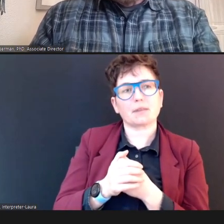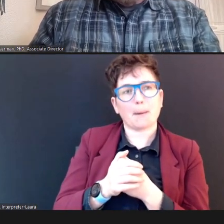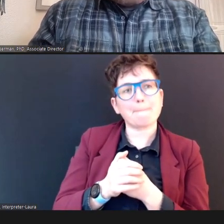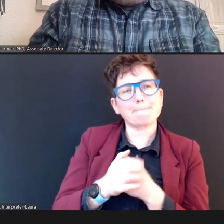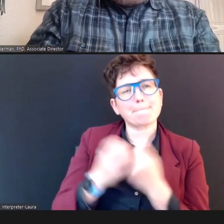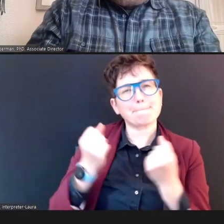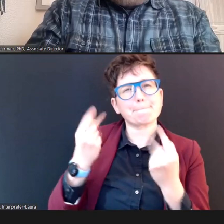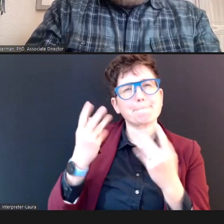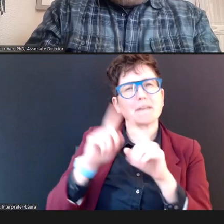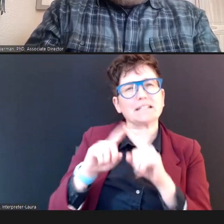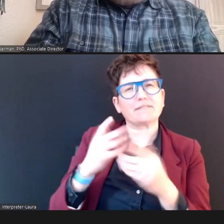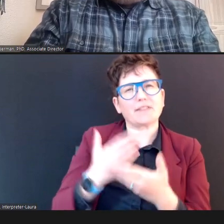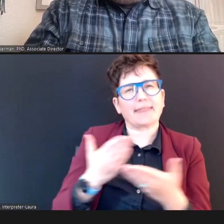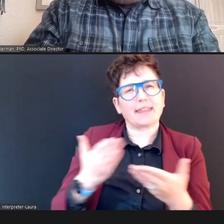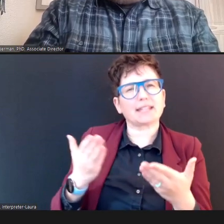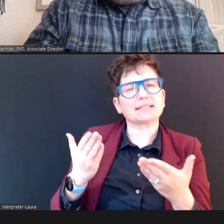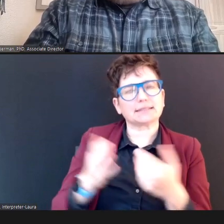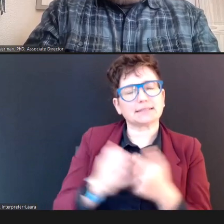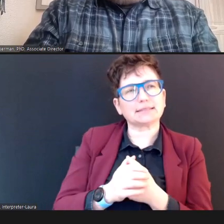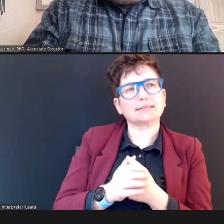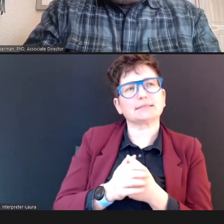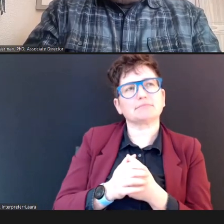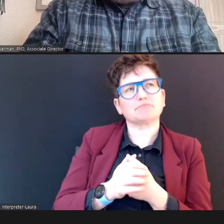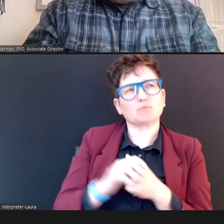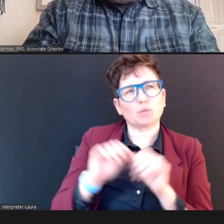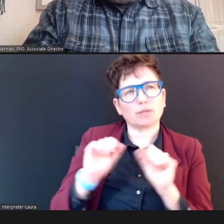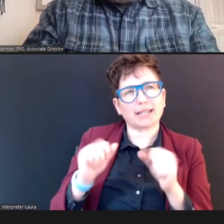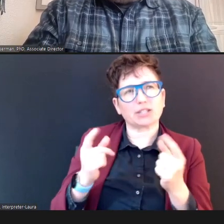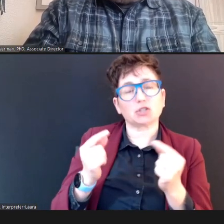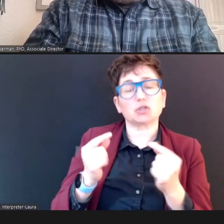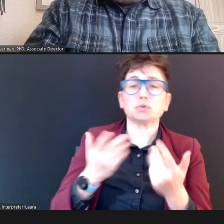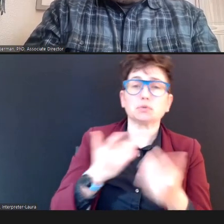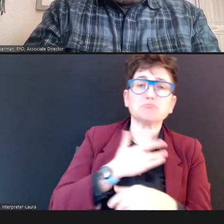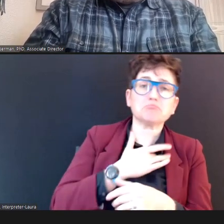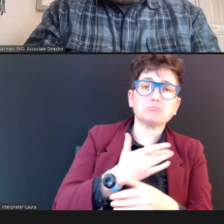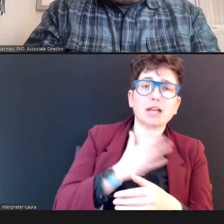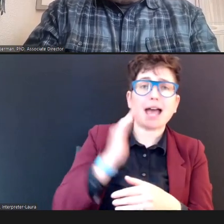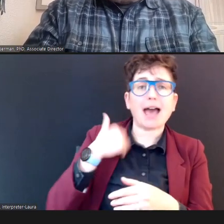Now, often we have a child that comes in and we don't have the